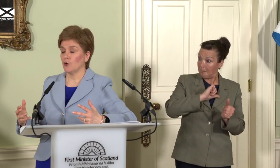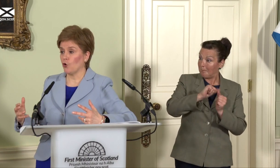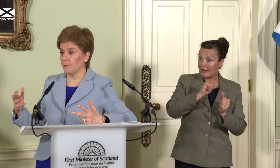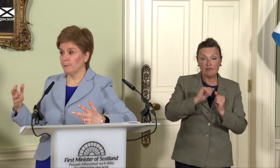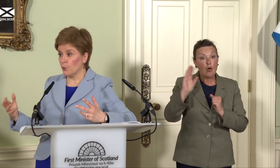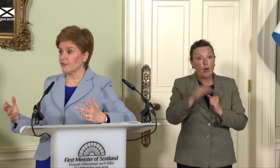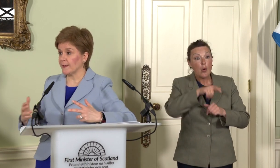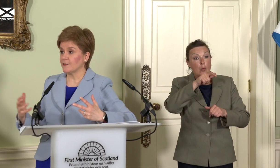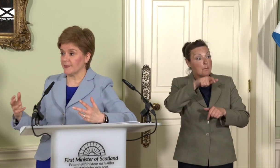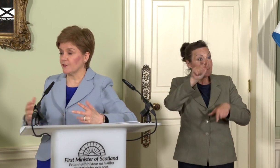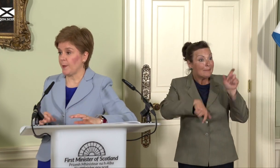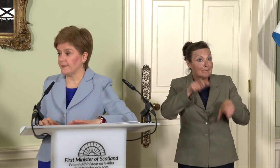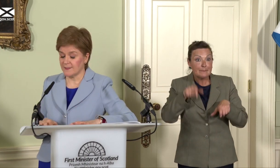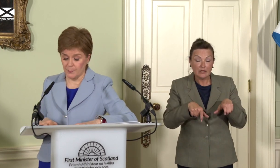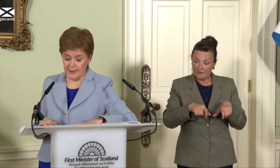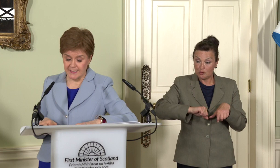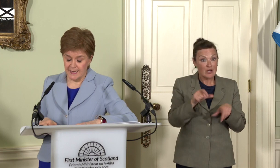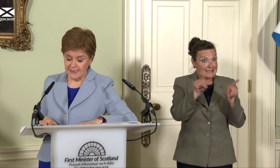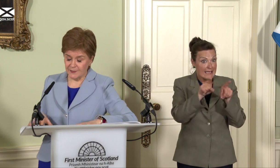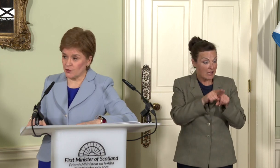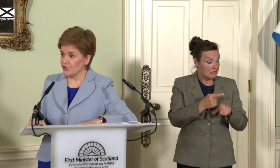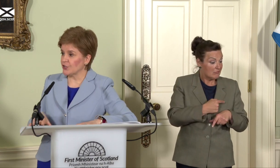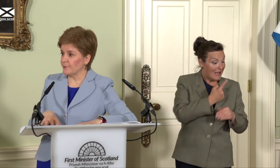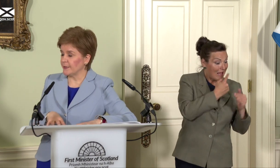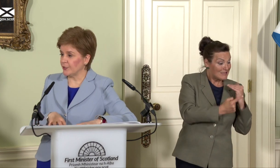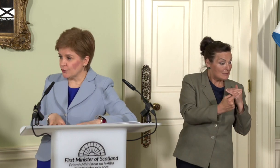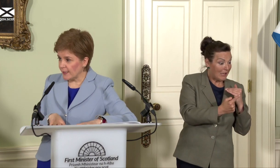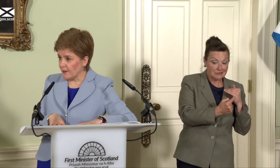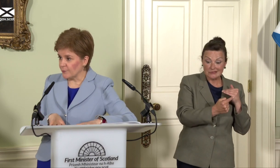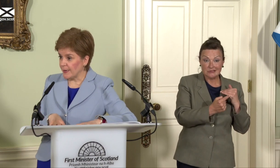on both sides of the independence debate, to have a Scottish Government and a UK Government –